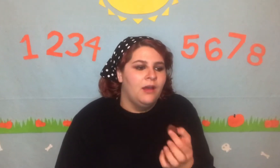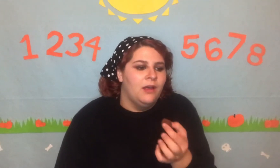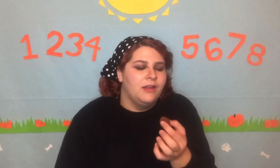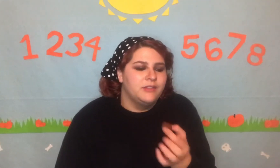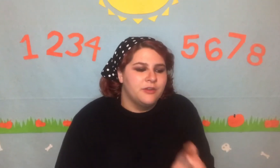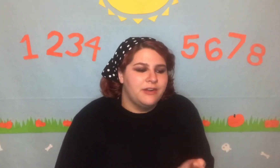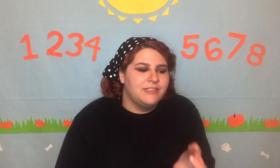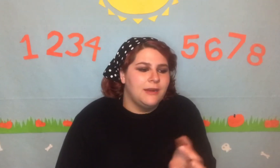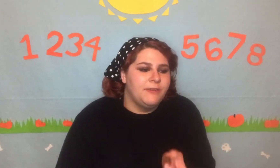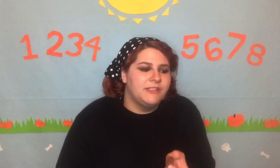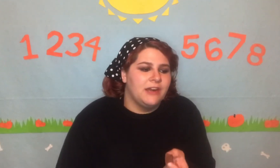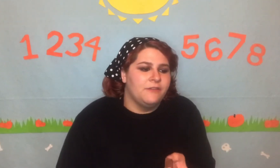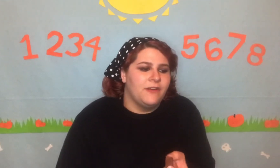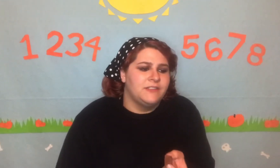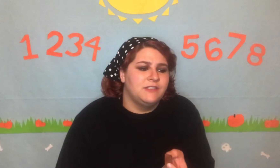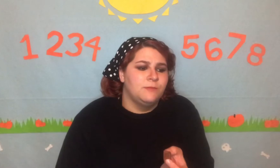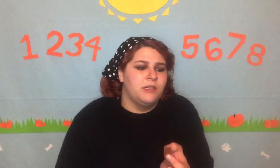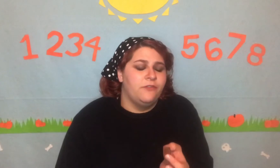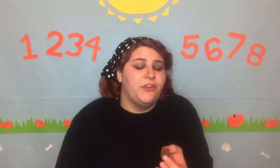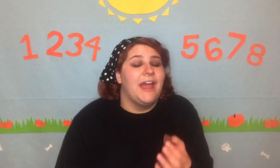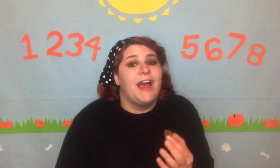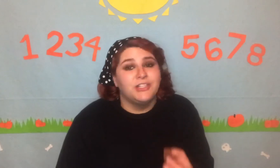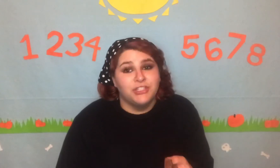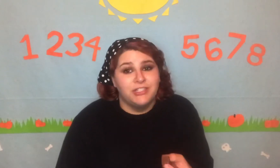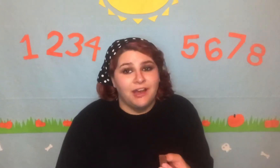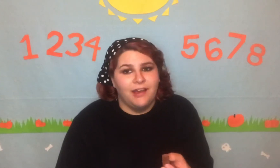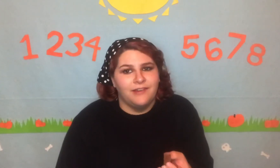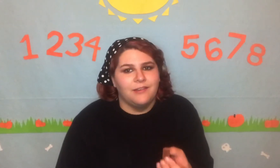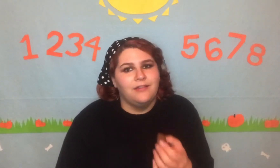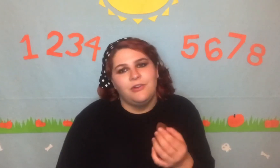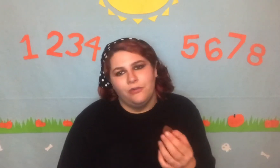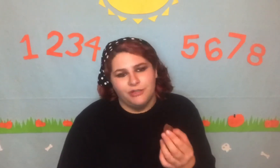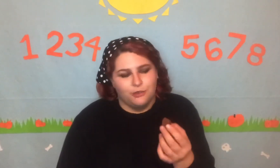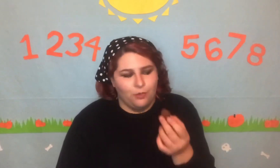And so the next time he sacrifices himself he actually dies, and they don't get shawarma.